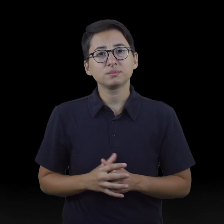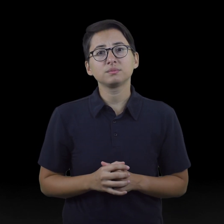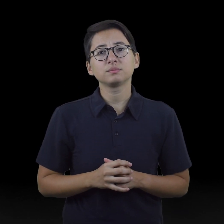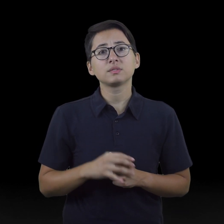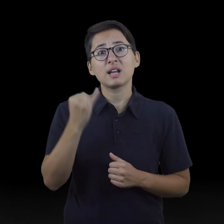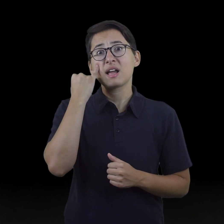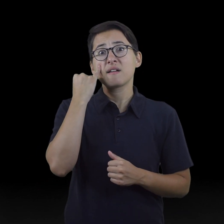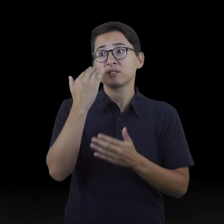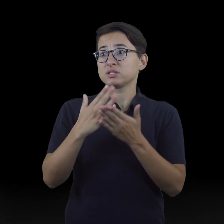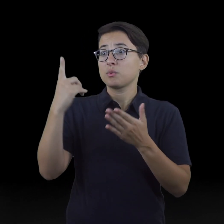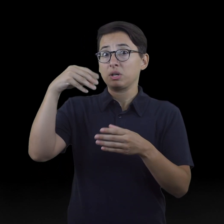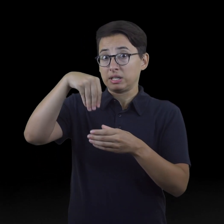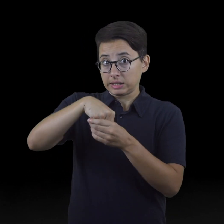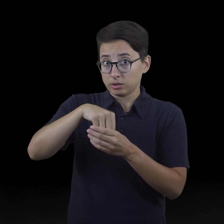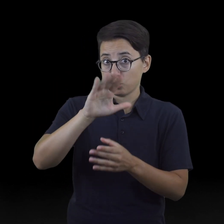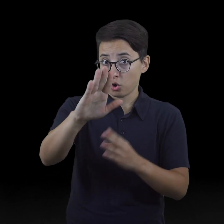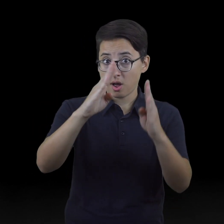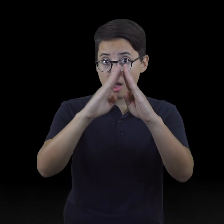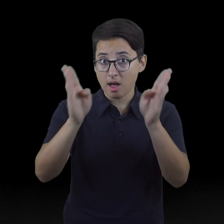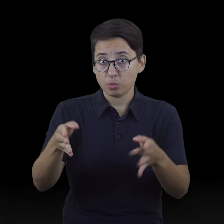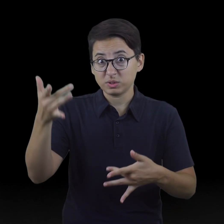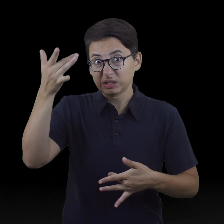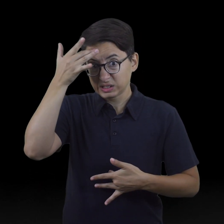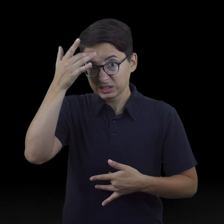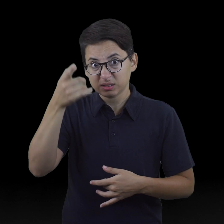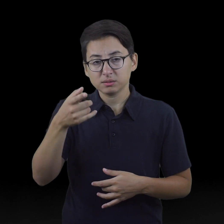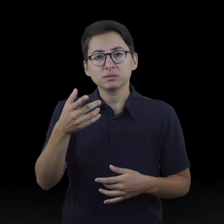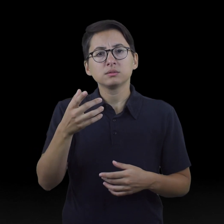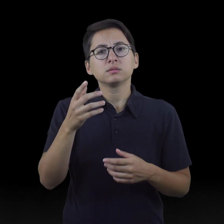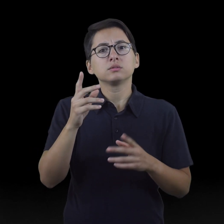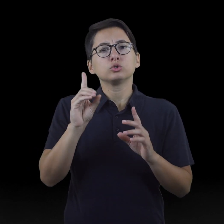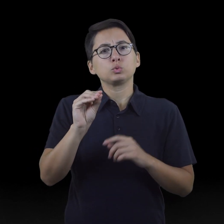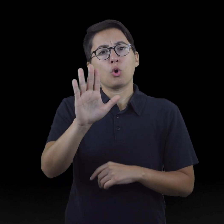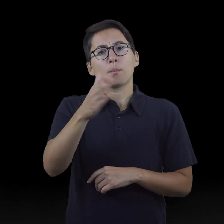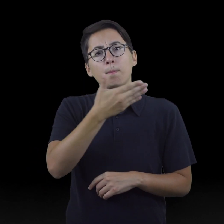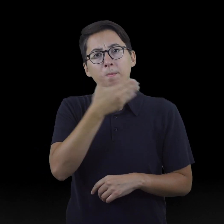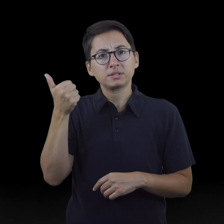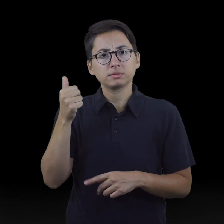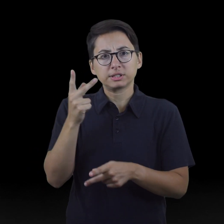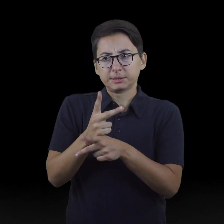If someone in your household gets sick, do your best to keep them away from others in the